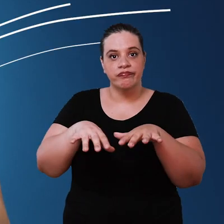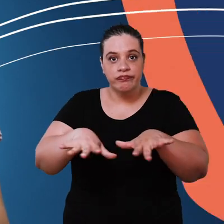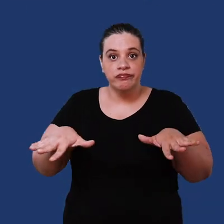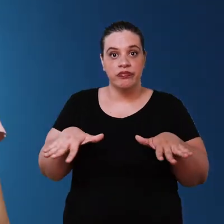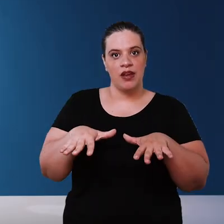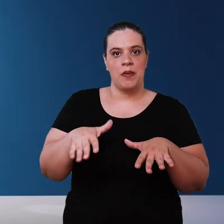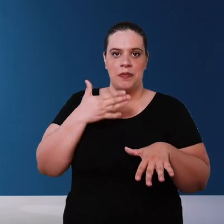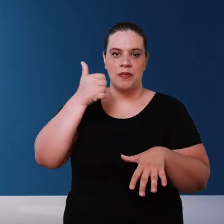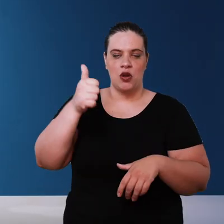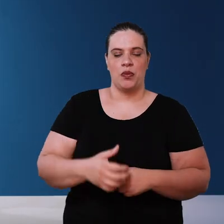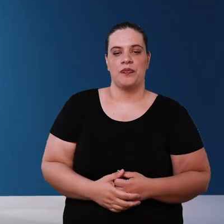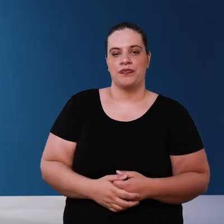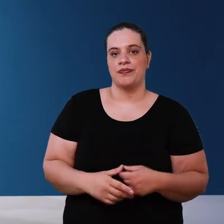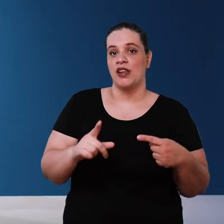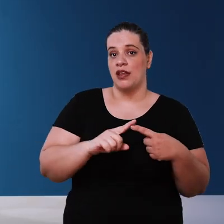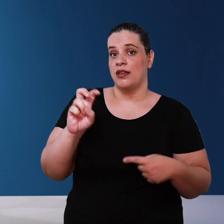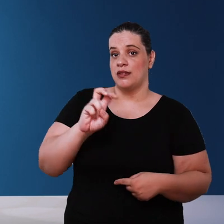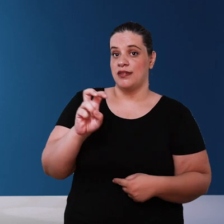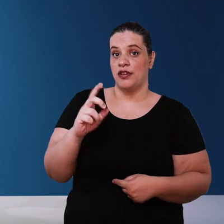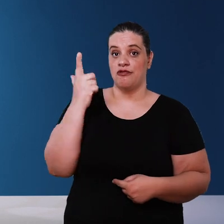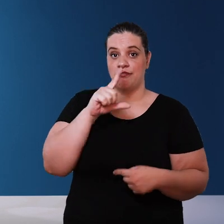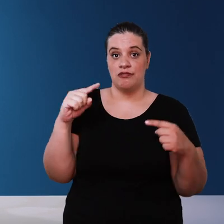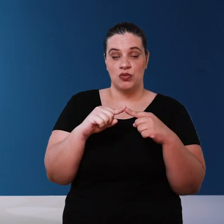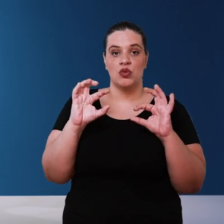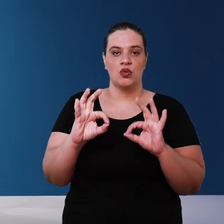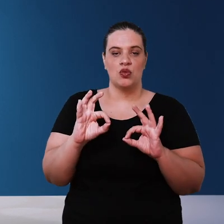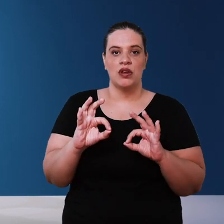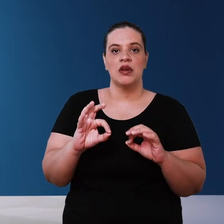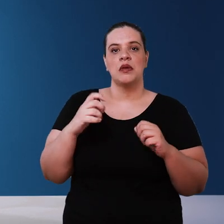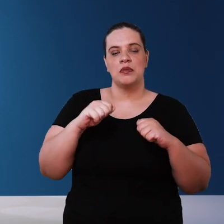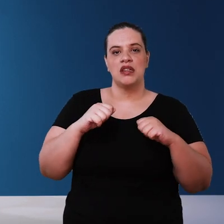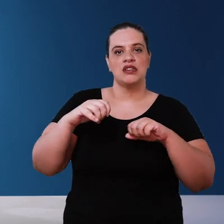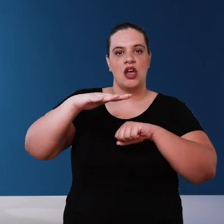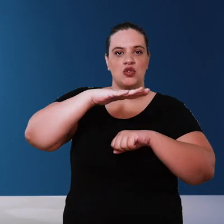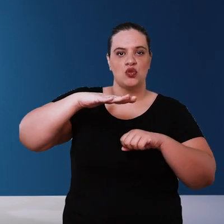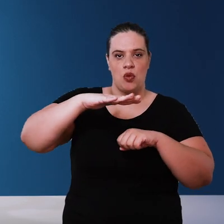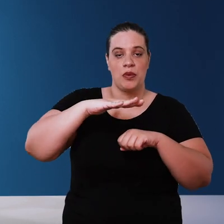land the fifth step for the success of the system is Shadow and the cistern water based